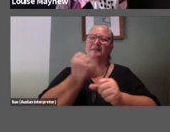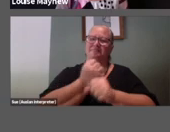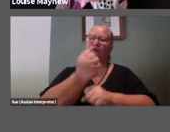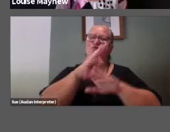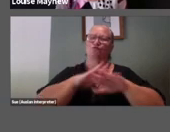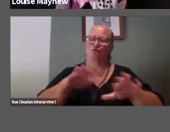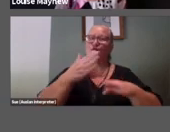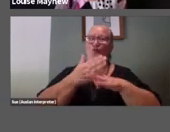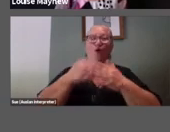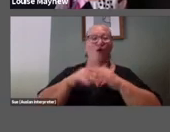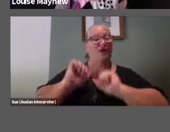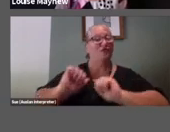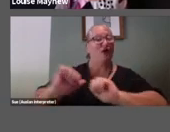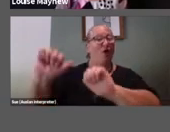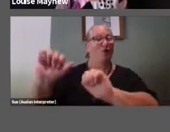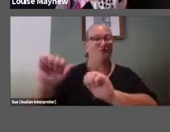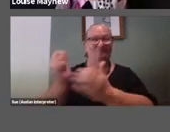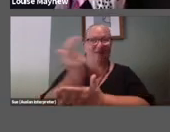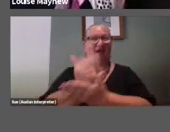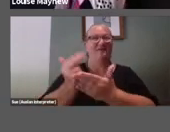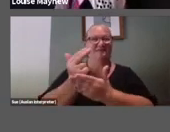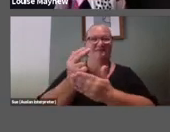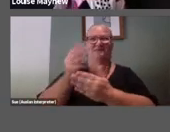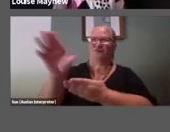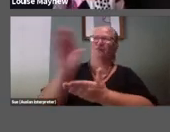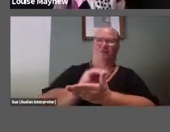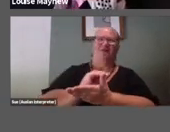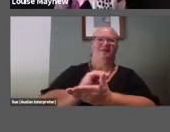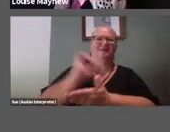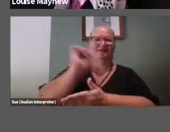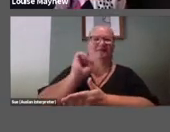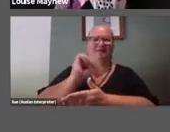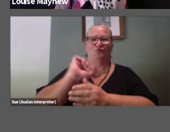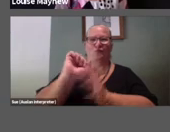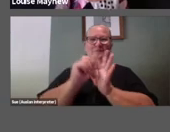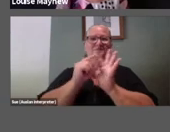their own recreations of art history featuring your pets.